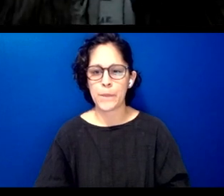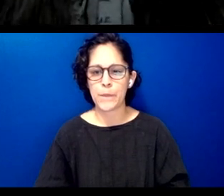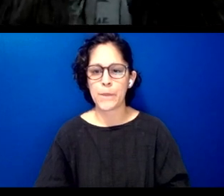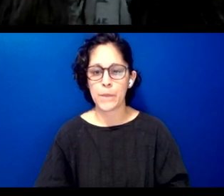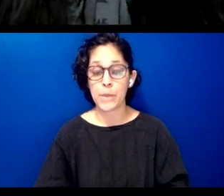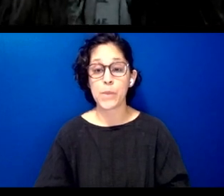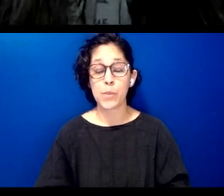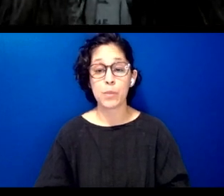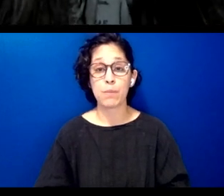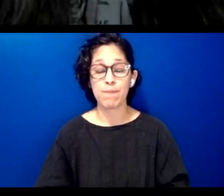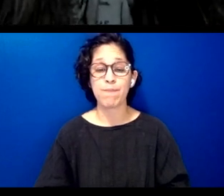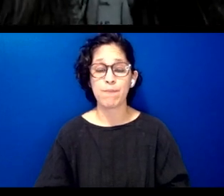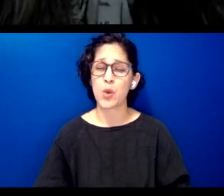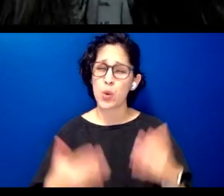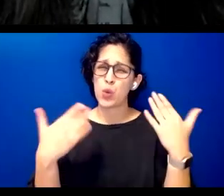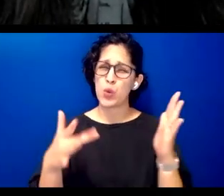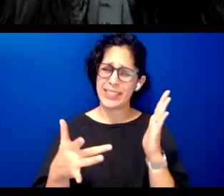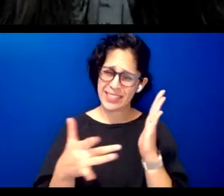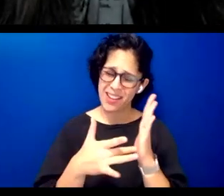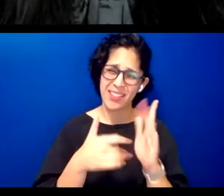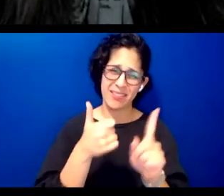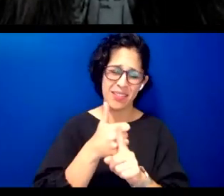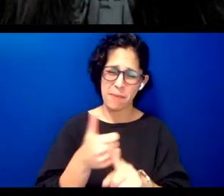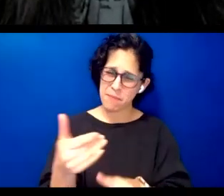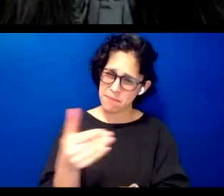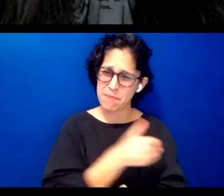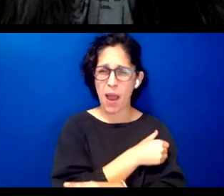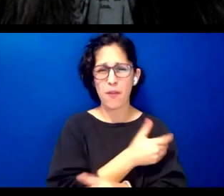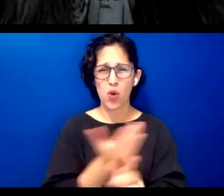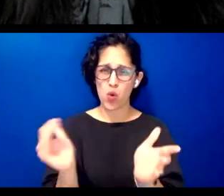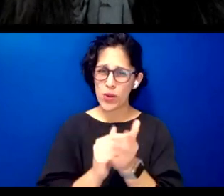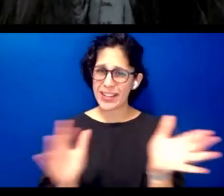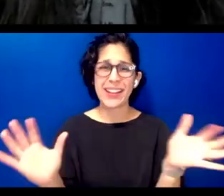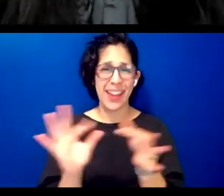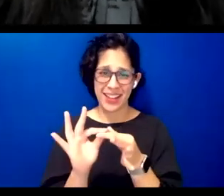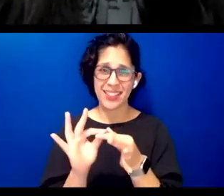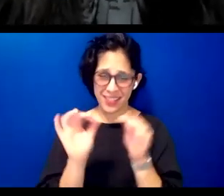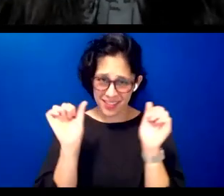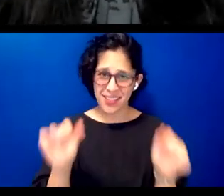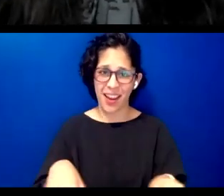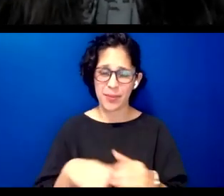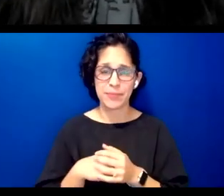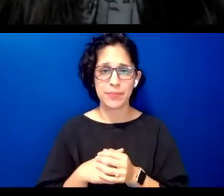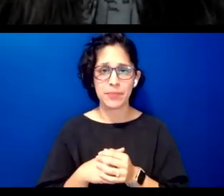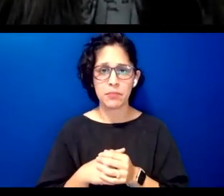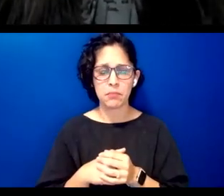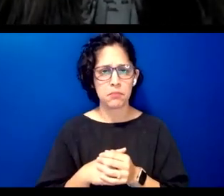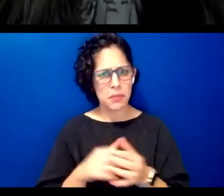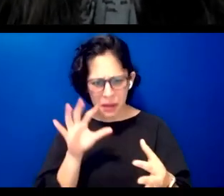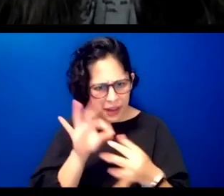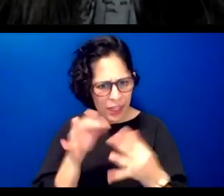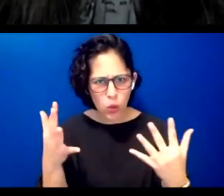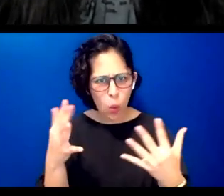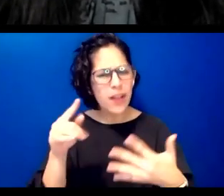technology has the immense power to reconnect reconnect us to our language provide us access